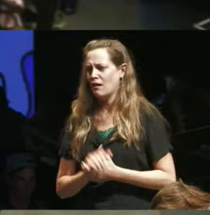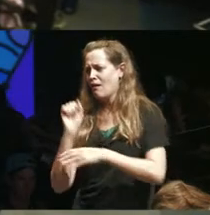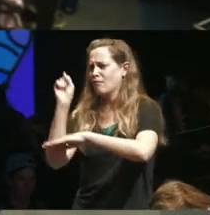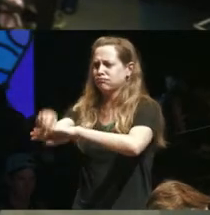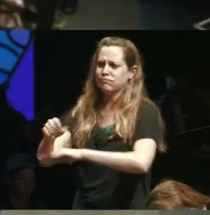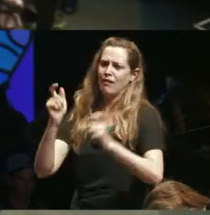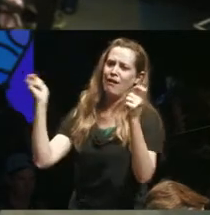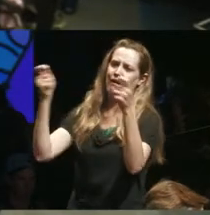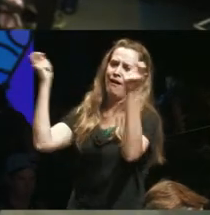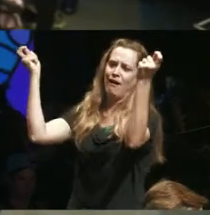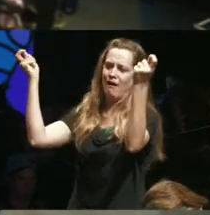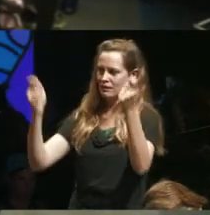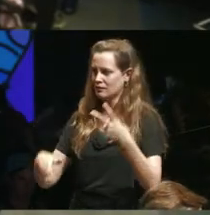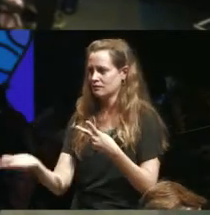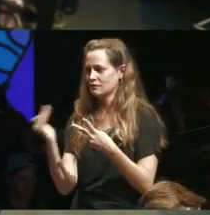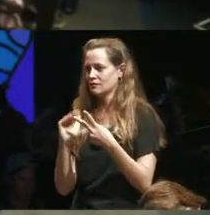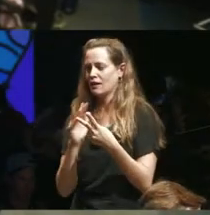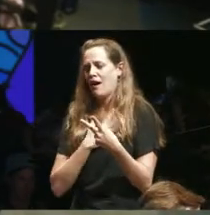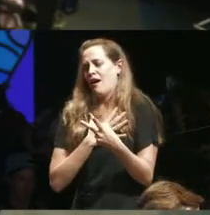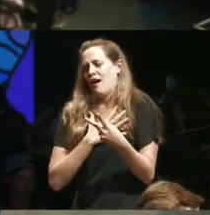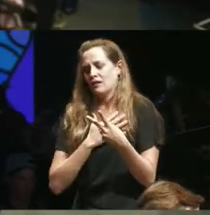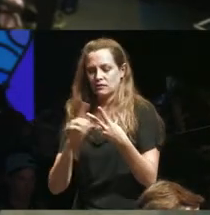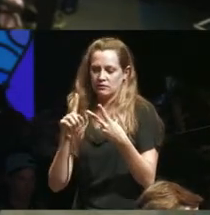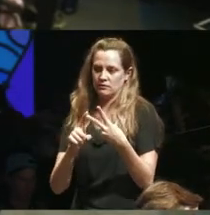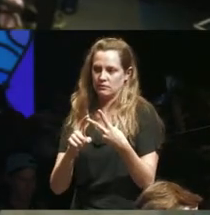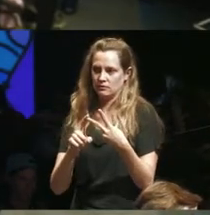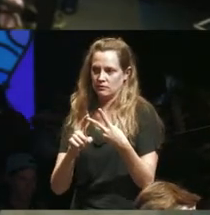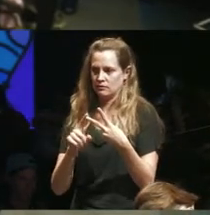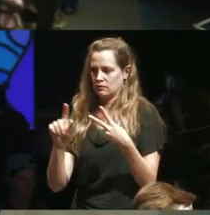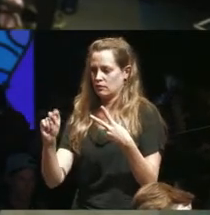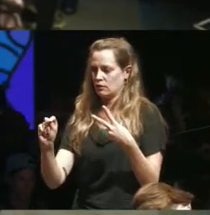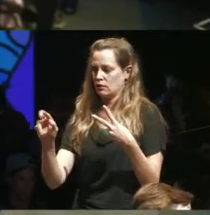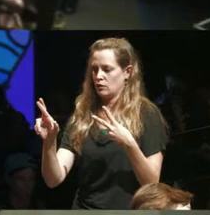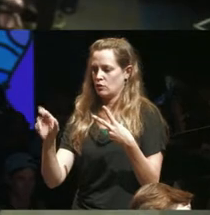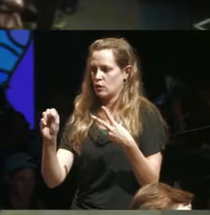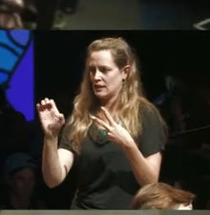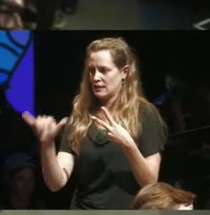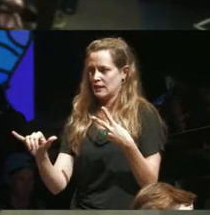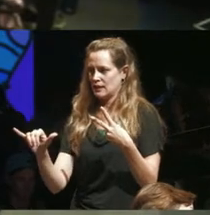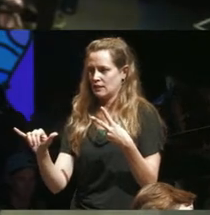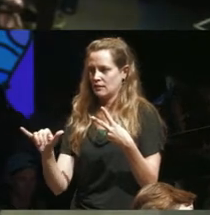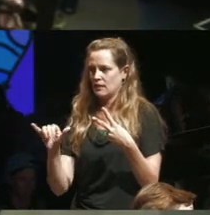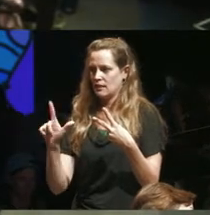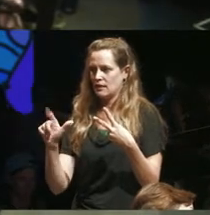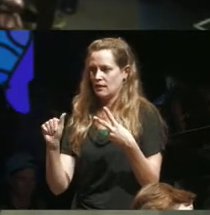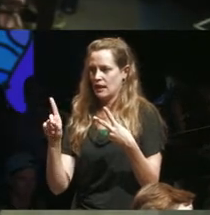narrative and then on the other side we have the Tracy Latimer narrative and if